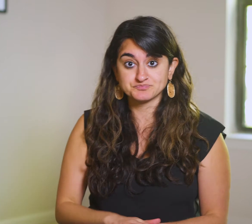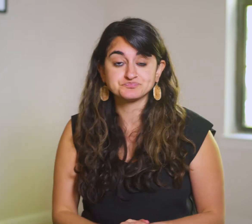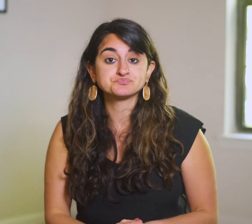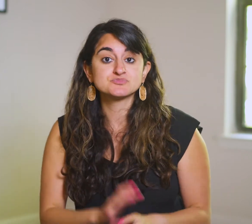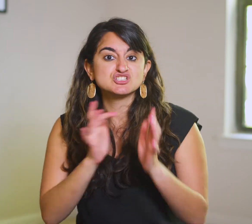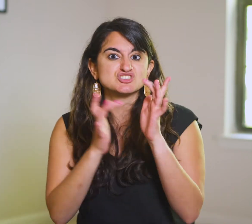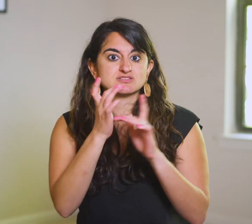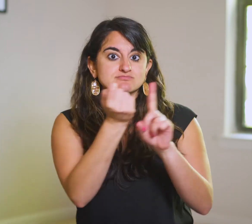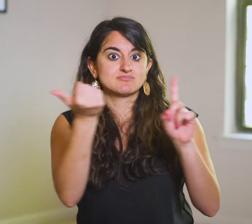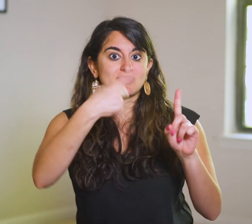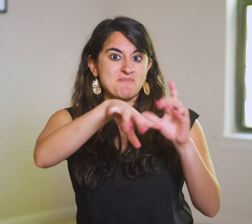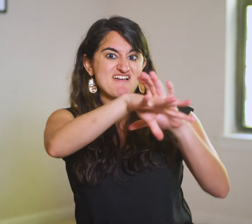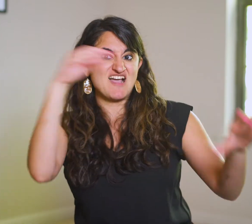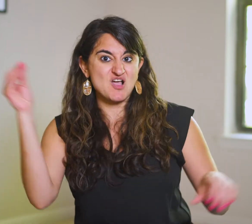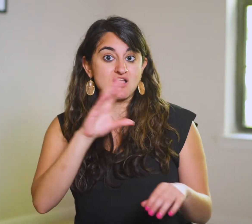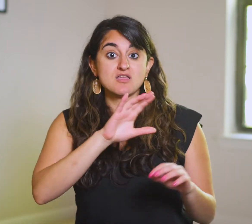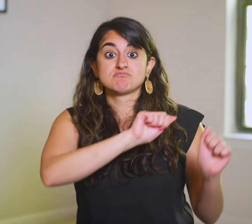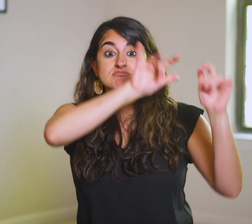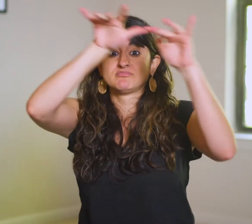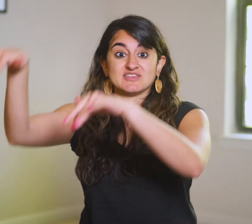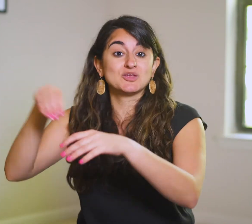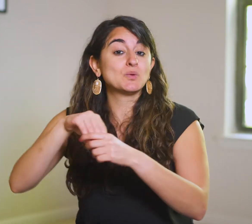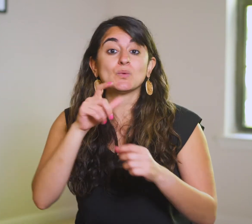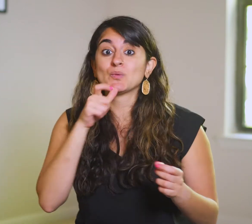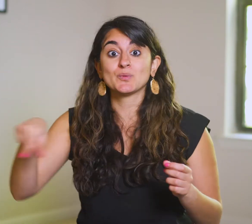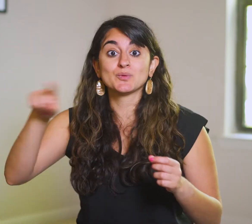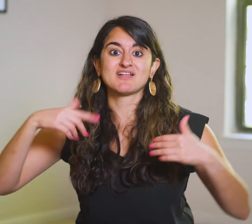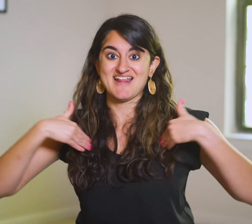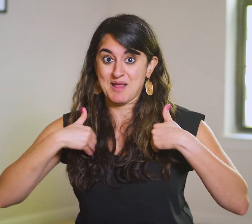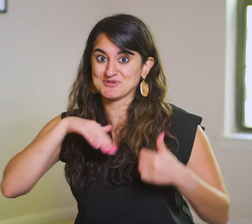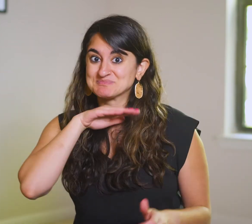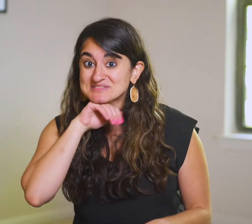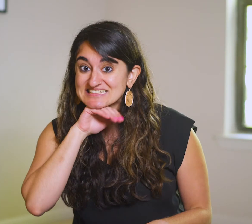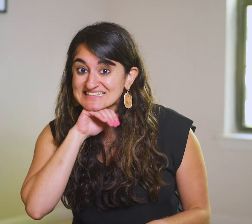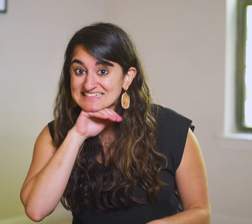He casts them out, they go into the pigs,